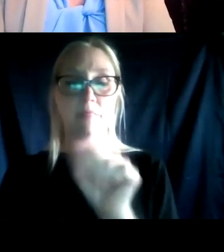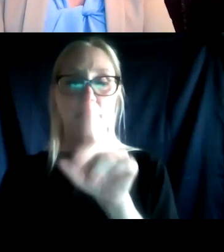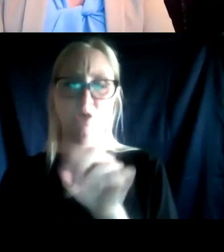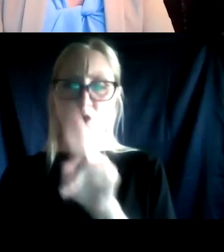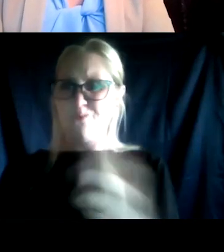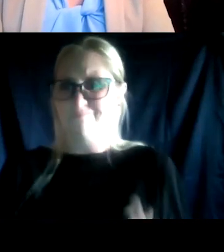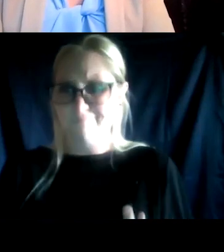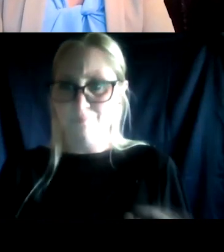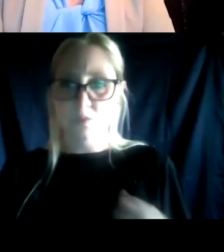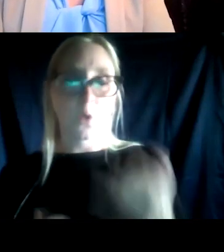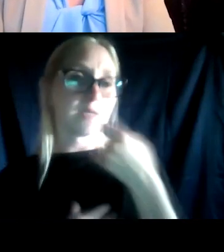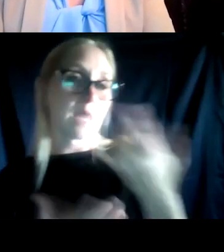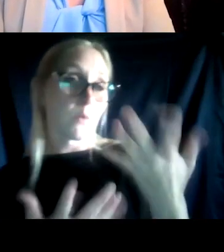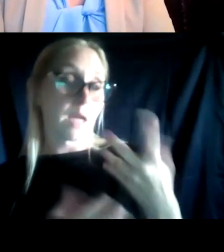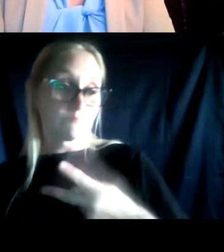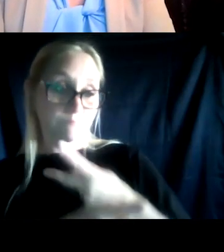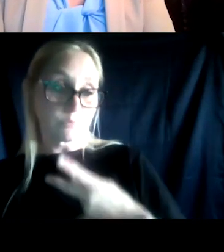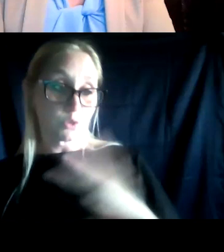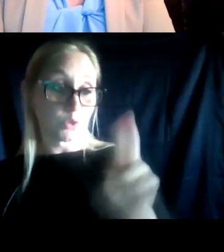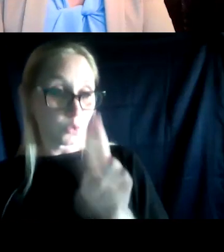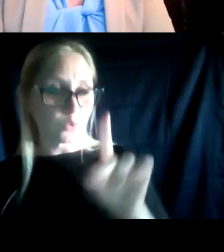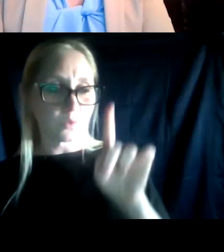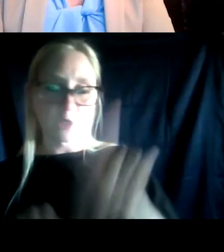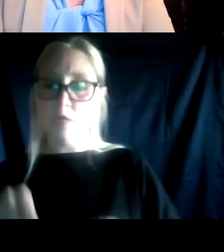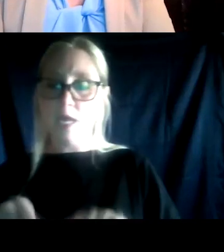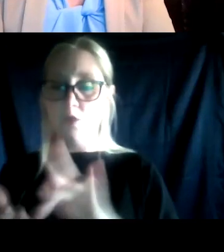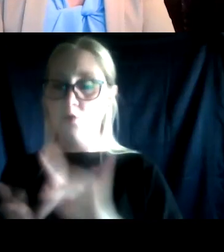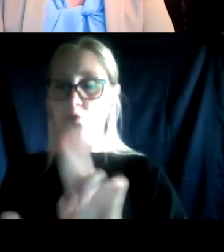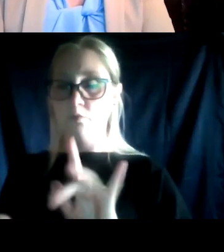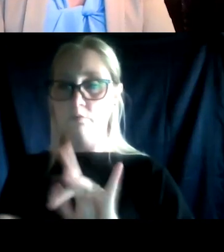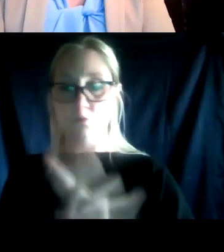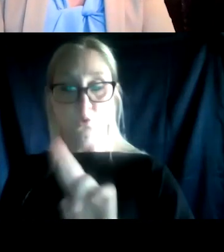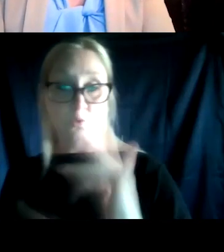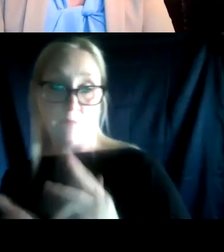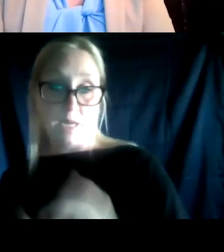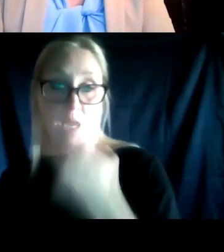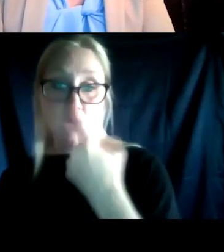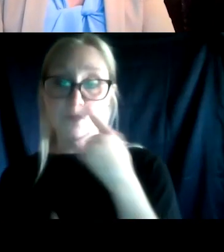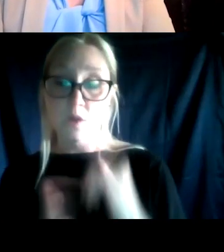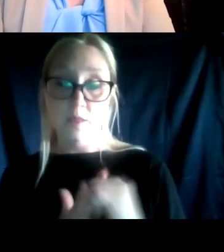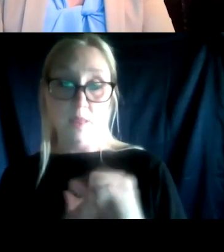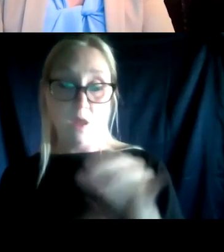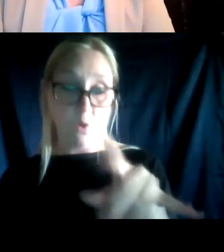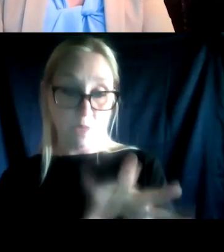we wanna treat substance use but you can't actually be on medications for opioid disorder to get into this program. And so things like that are a way